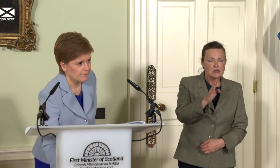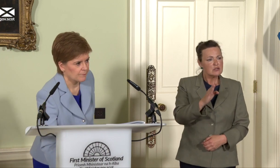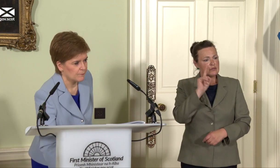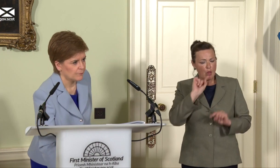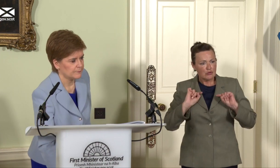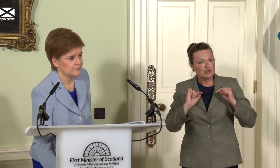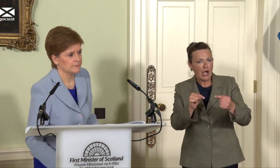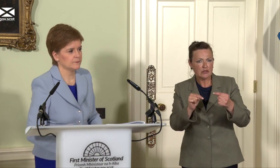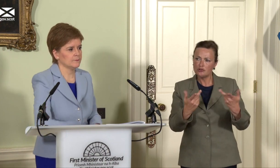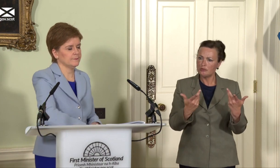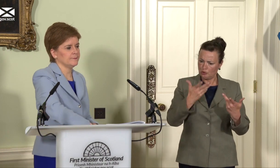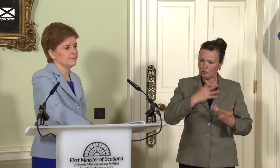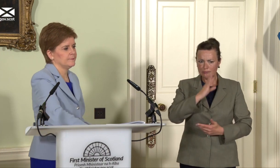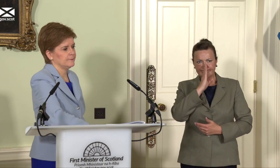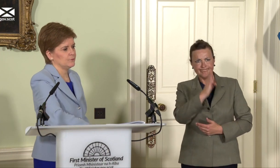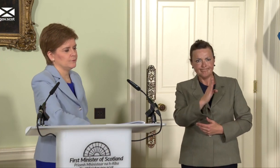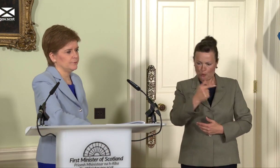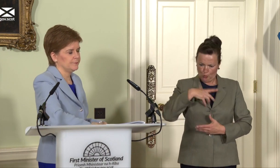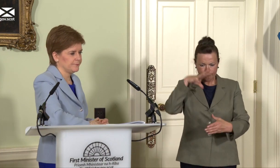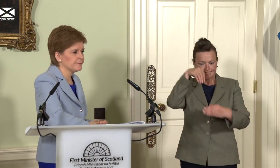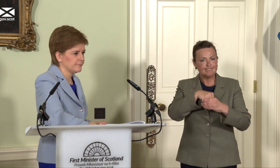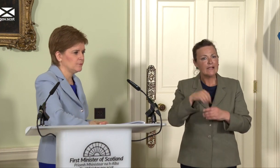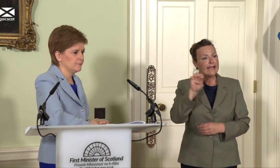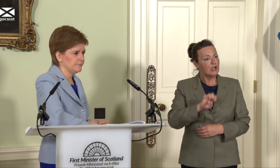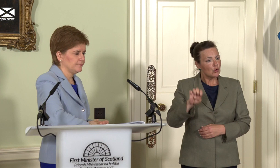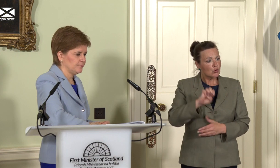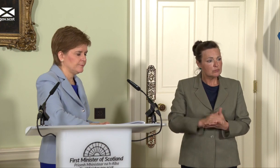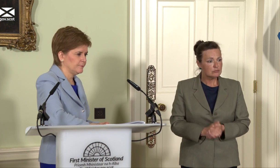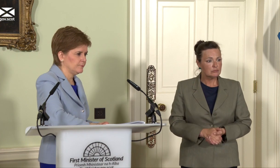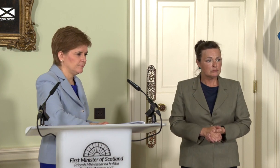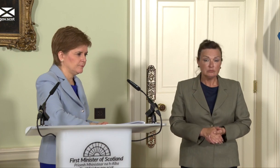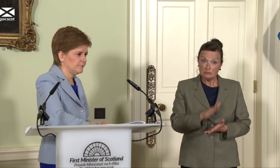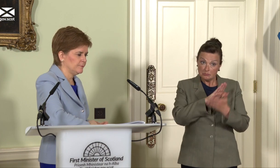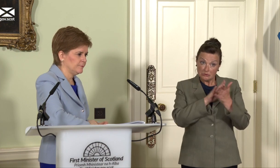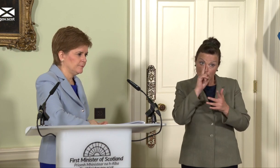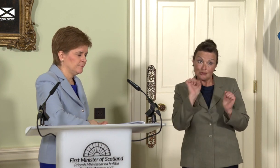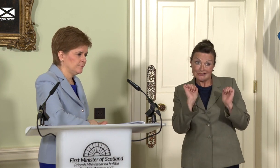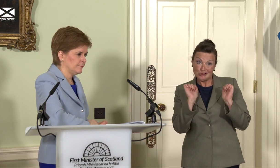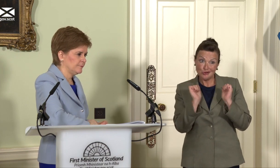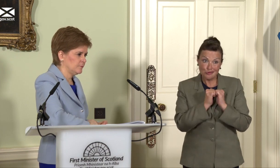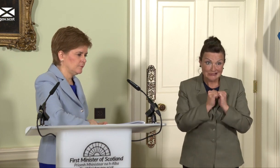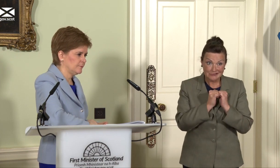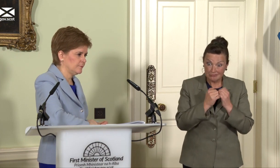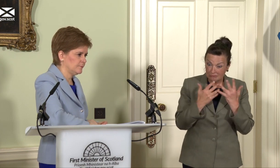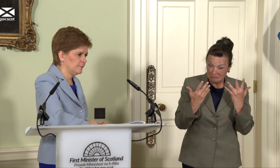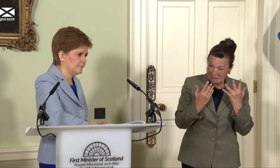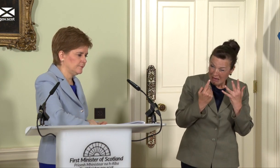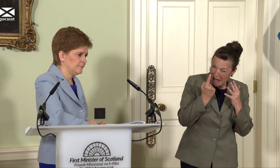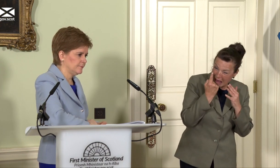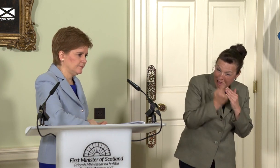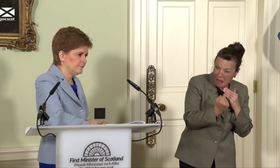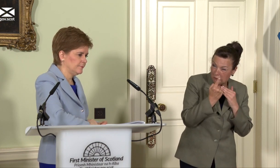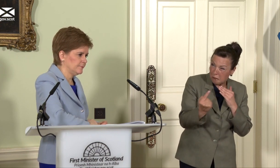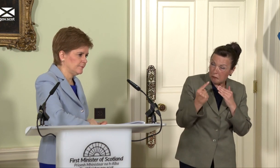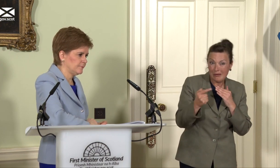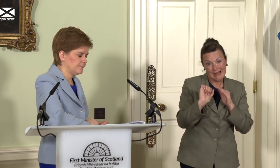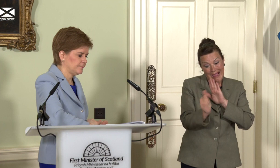you want to be in the EU – do you, therefore, agree with just about every reputable expert who